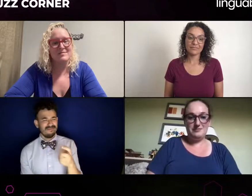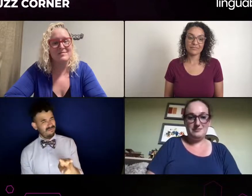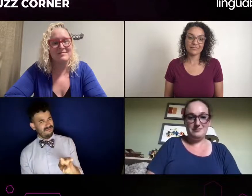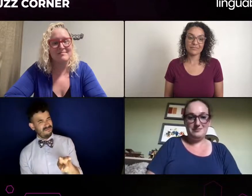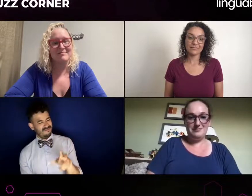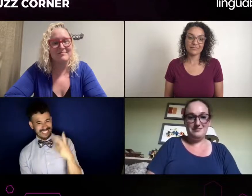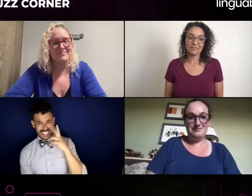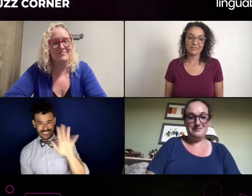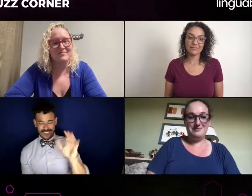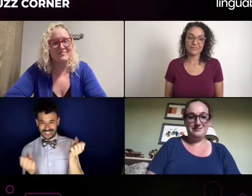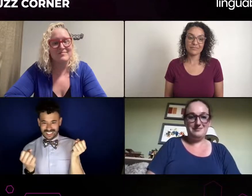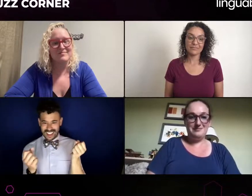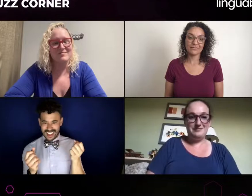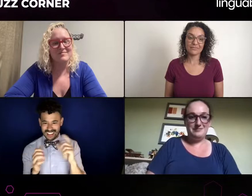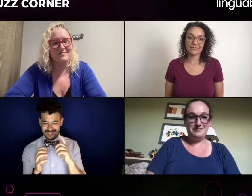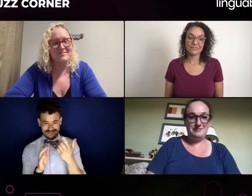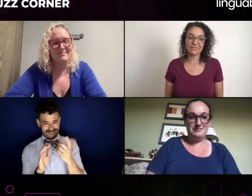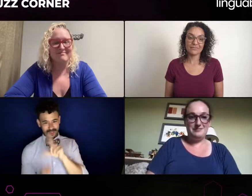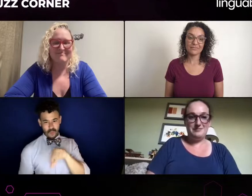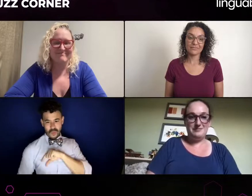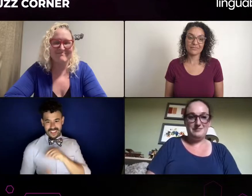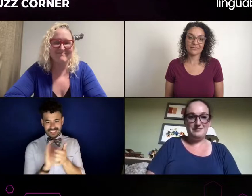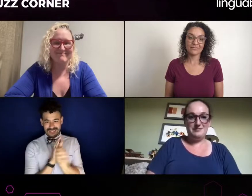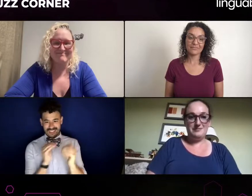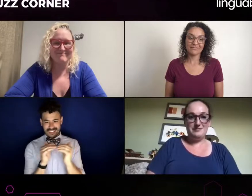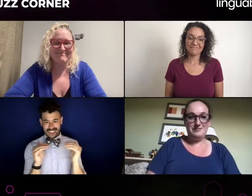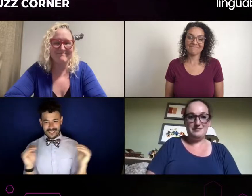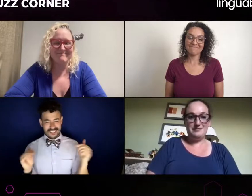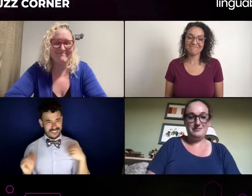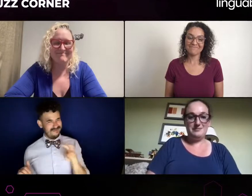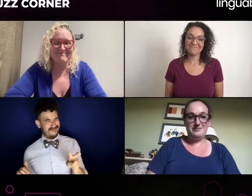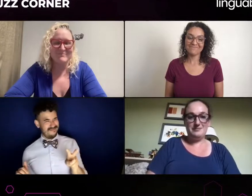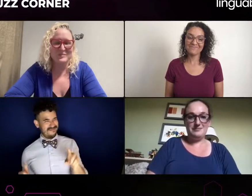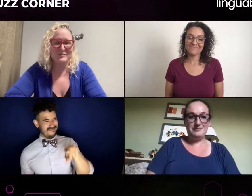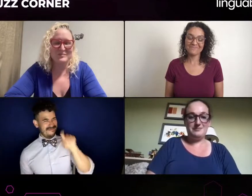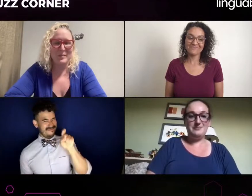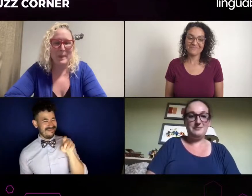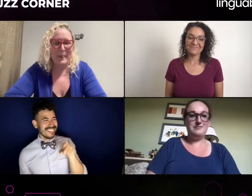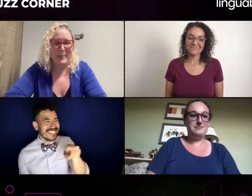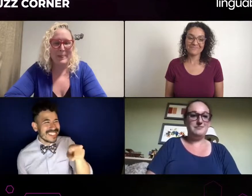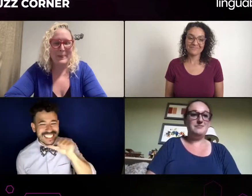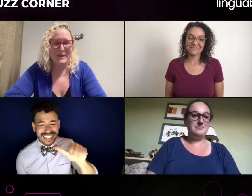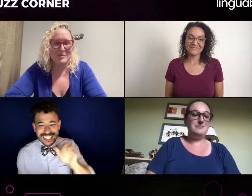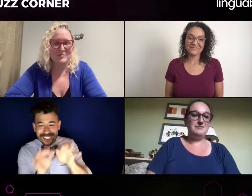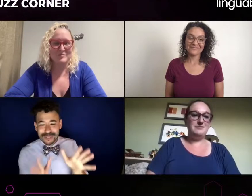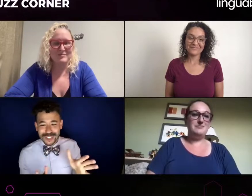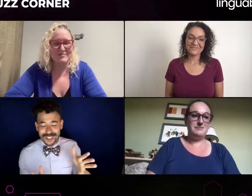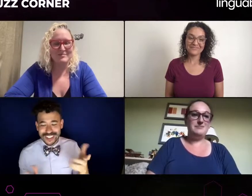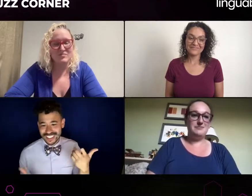I would prefer that as opposed to a person who doesn't want to be there, That's there anyway. Sounds good. That's perfect.